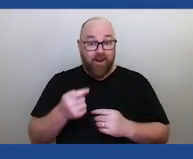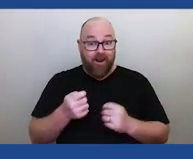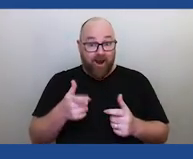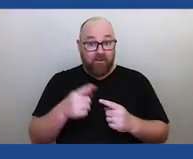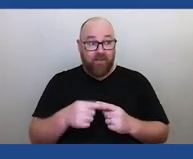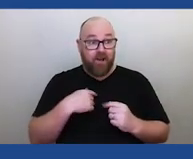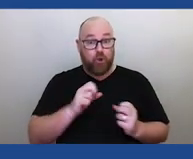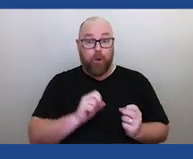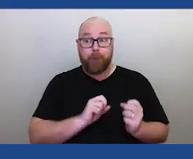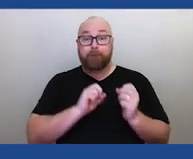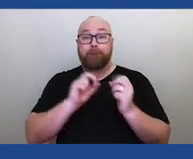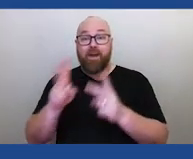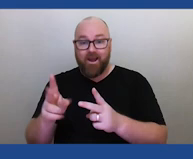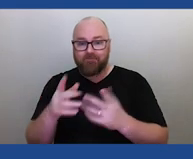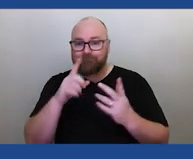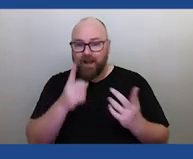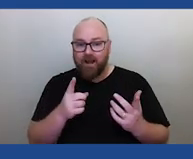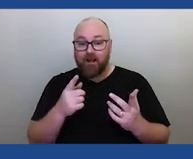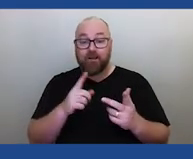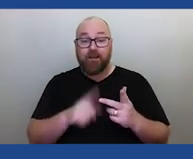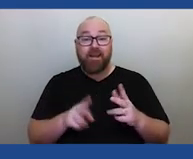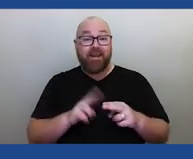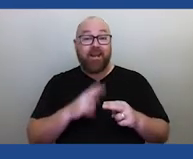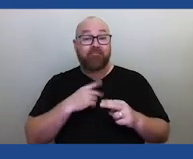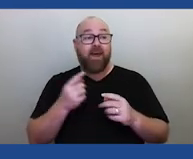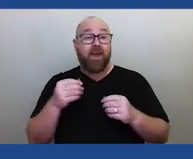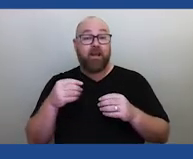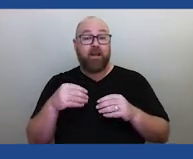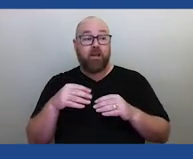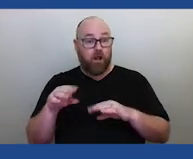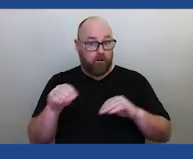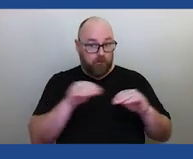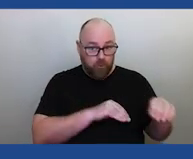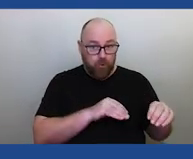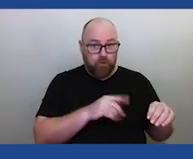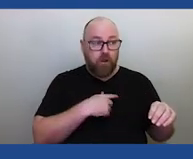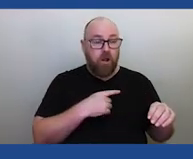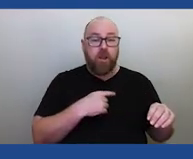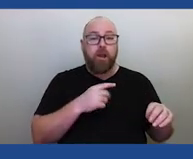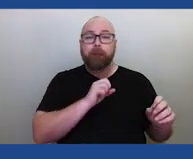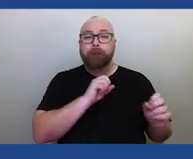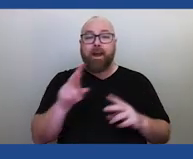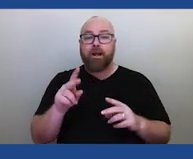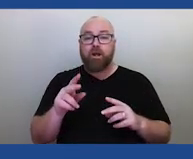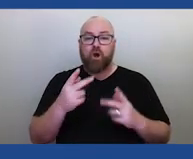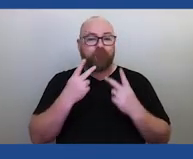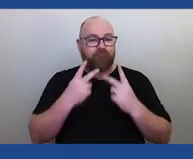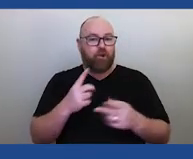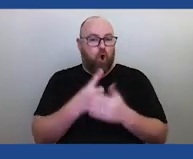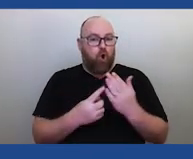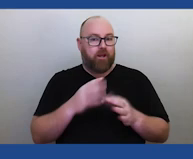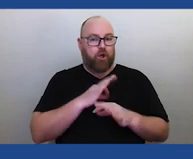So a lot of people, when they leave, only come back to visit. Not many people come back to live. So because of that,